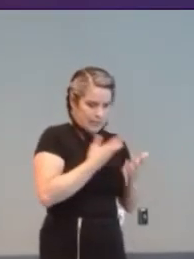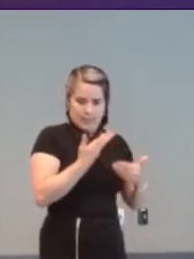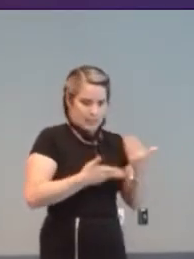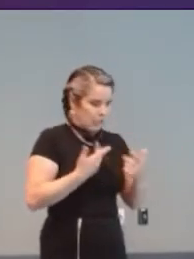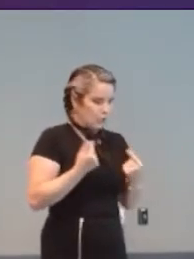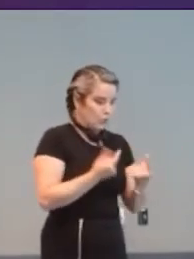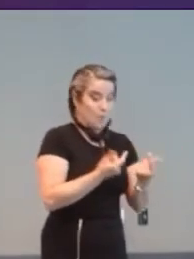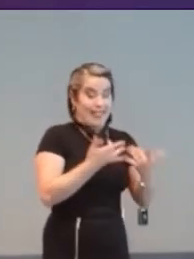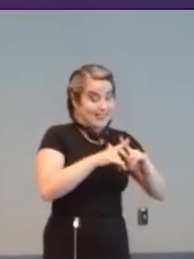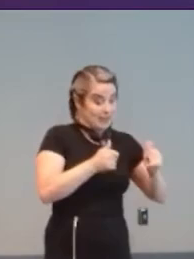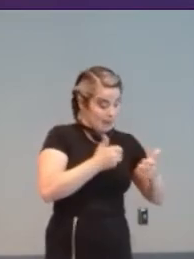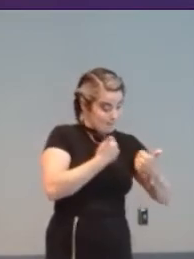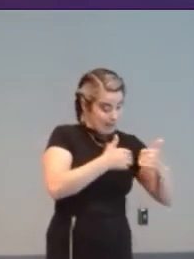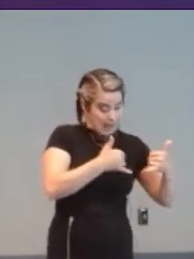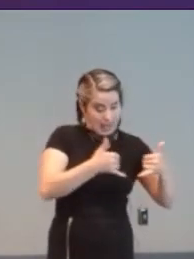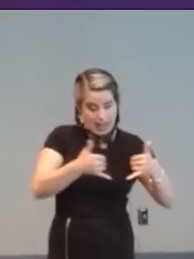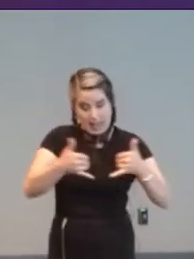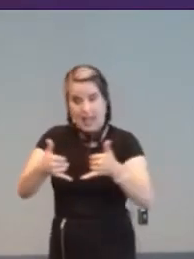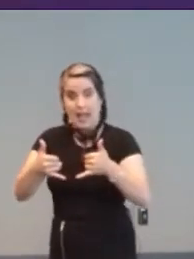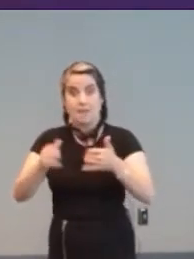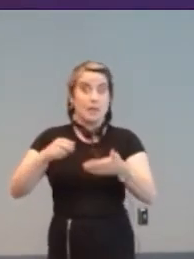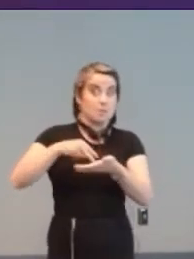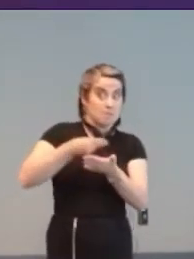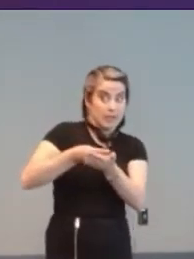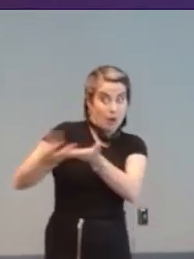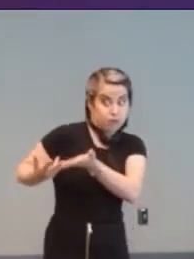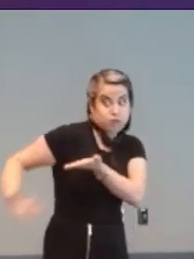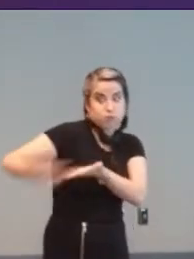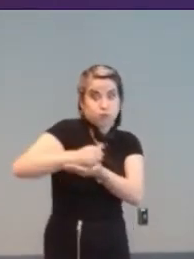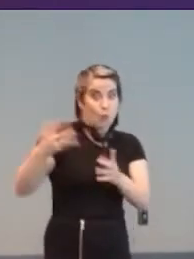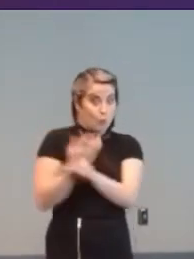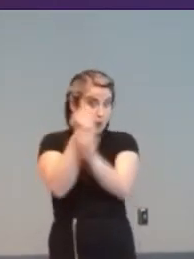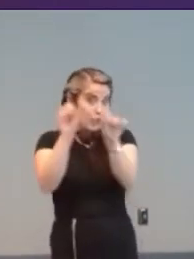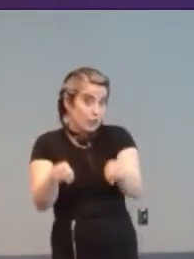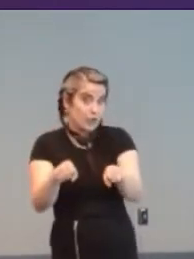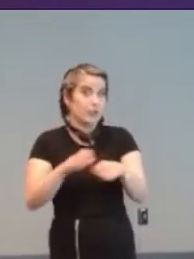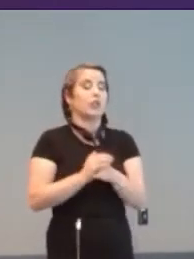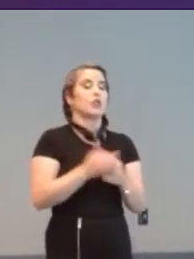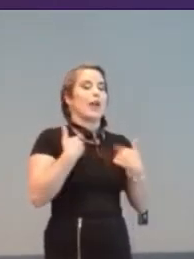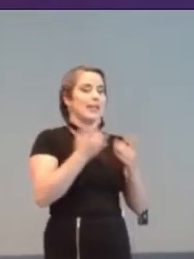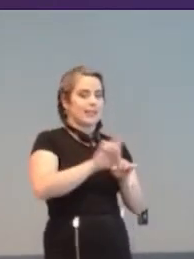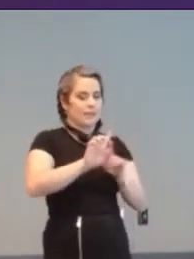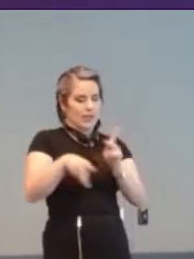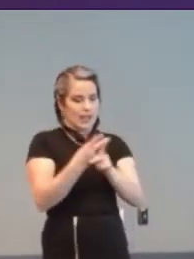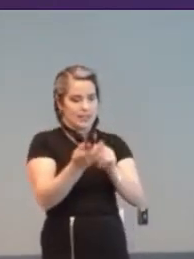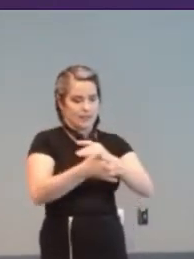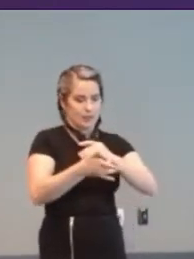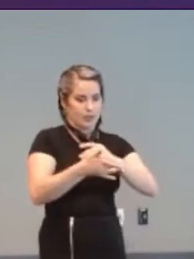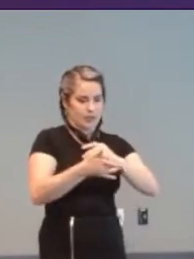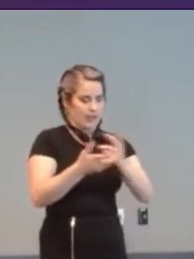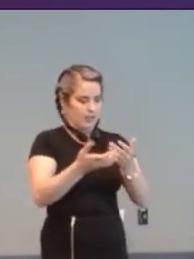prizes should ERNIE (the Electronic Random Number Indicator Equipment) draw their bond numbers.